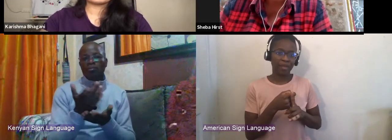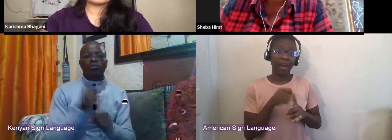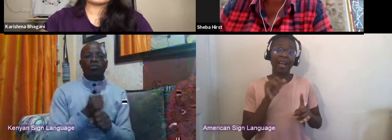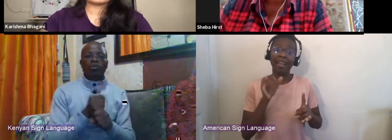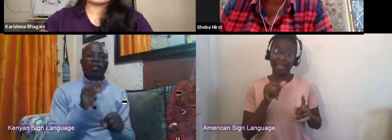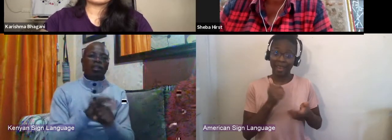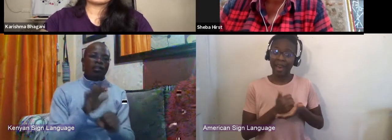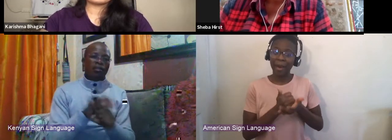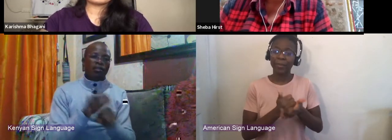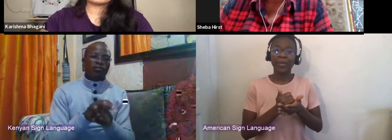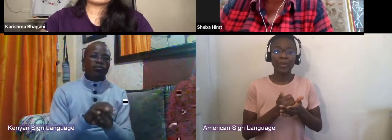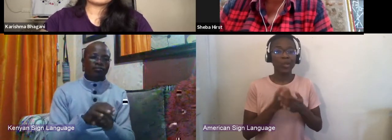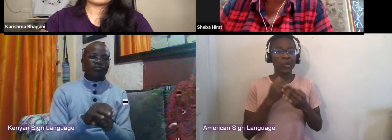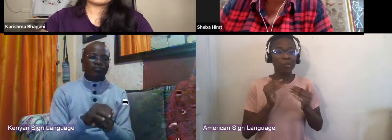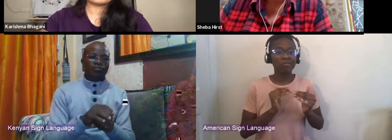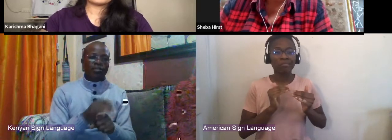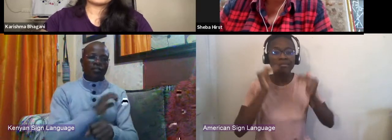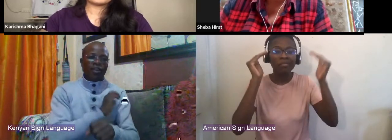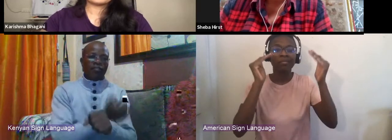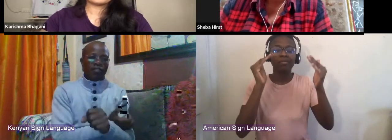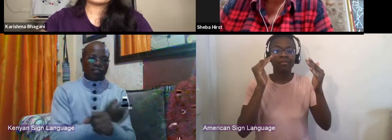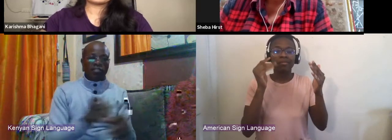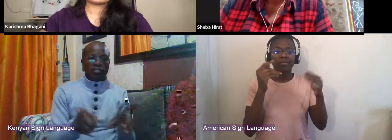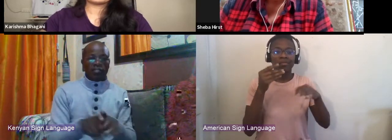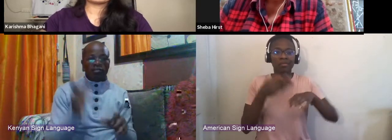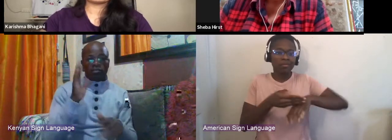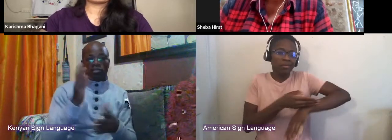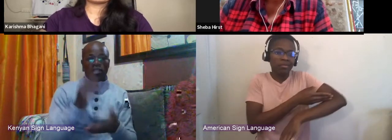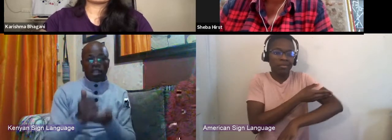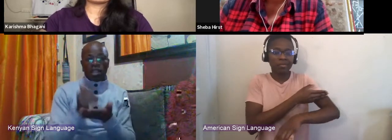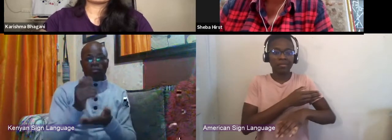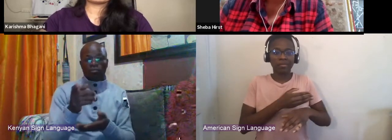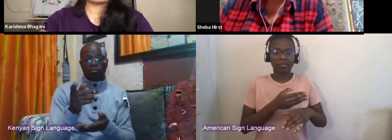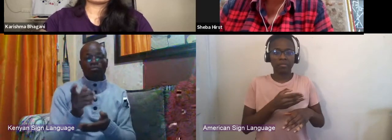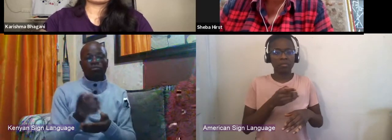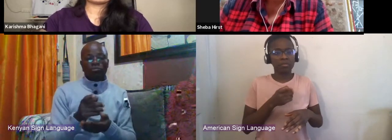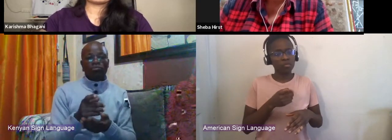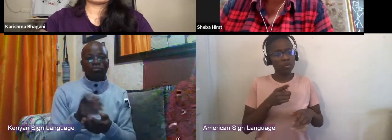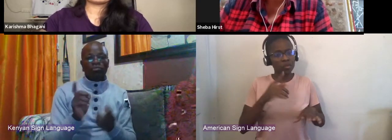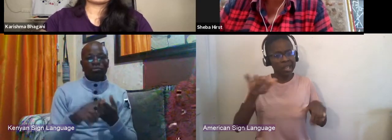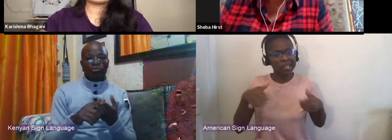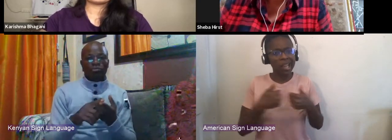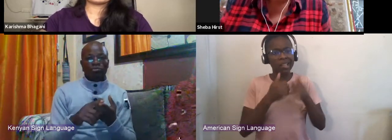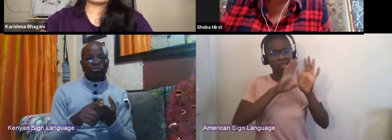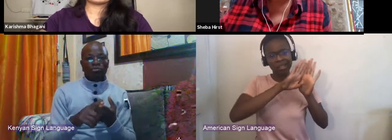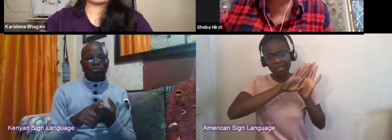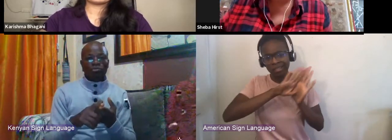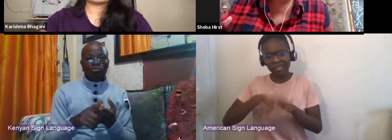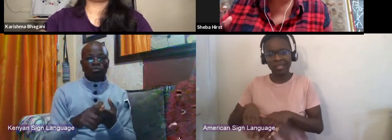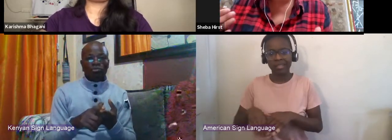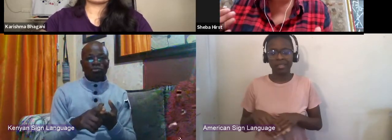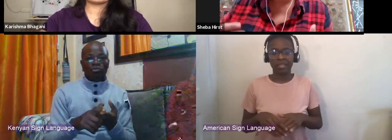would allow you to make leaps that are not obvious to people who become then very well established